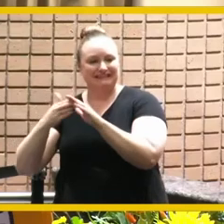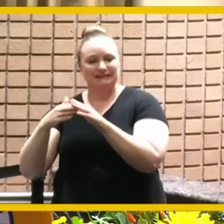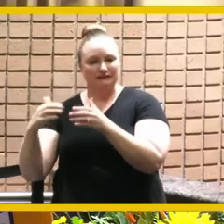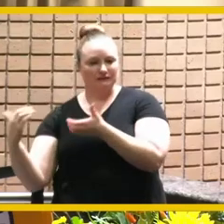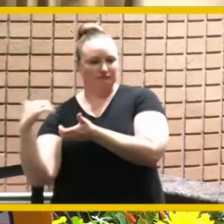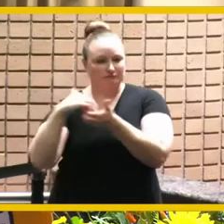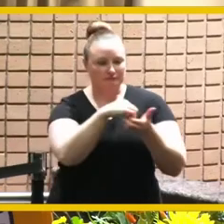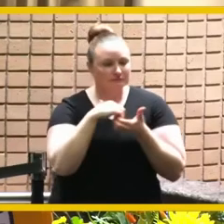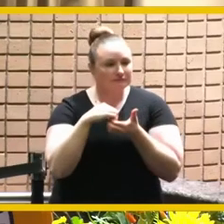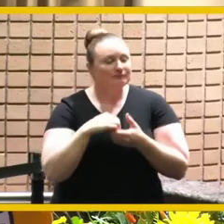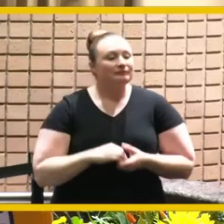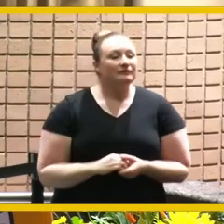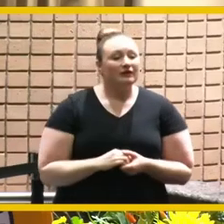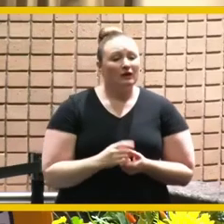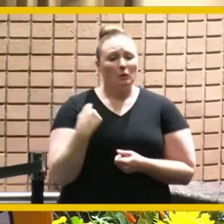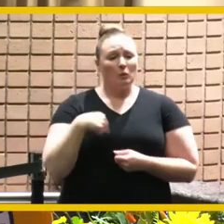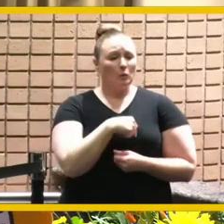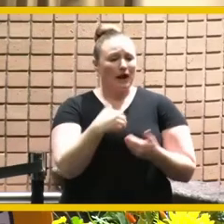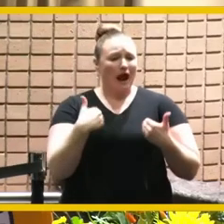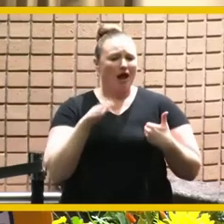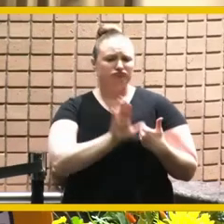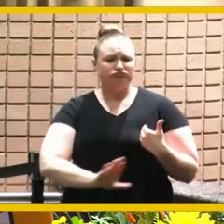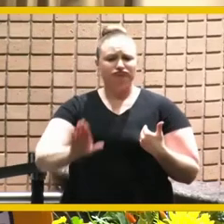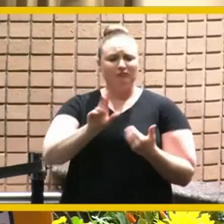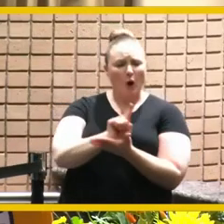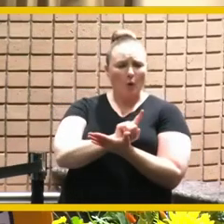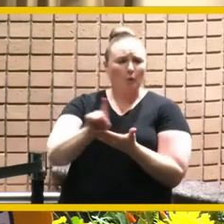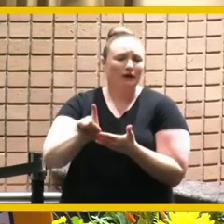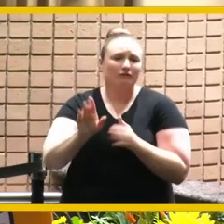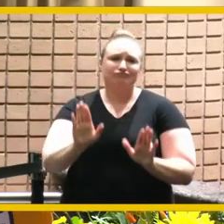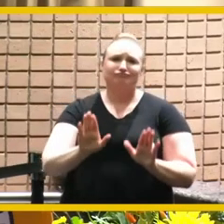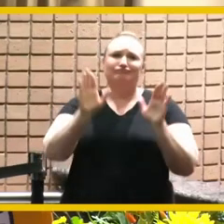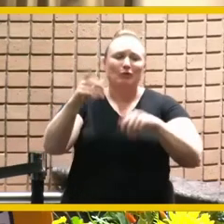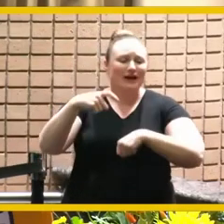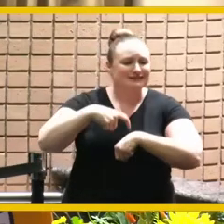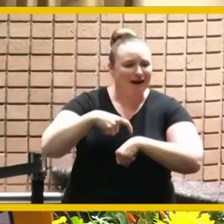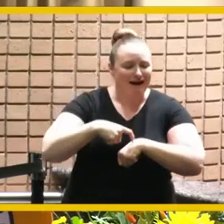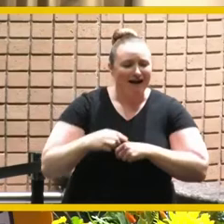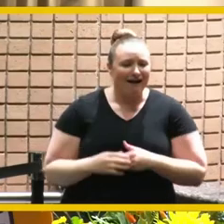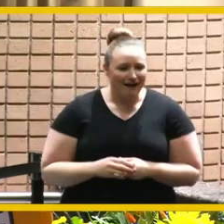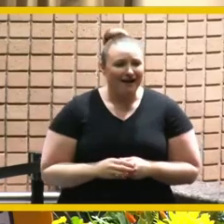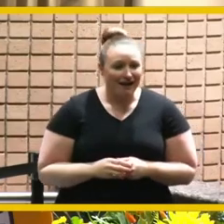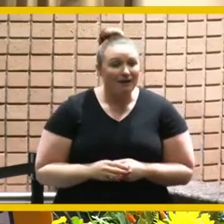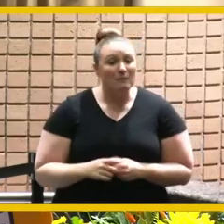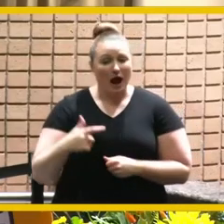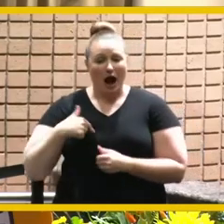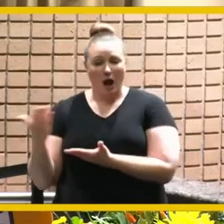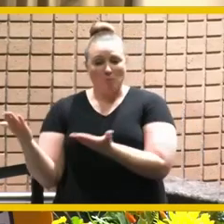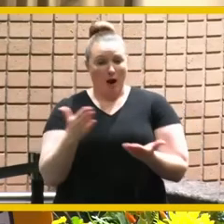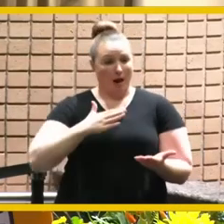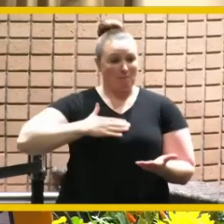uh we had about a week of just a great time and i was able to bring my wife and she got to meet you